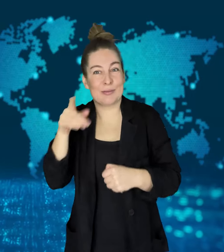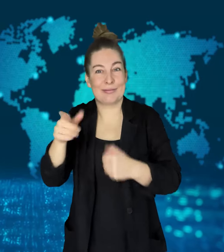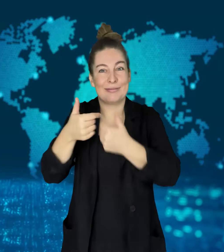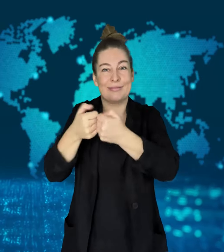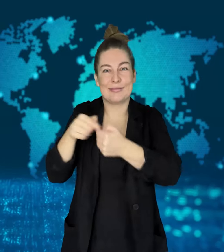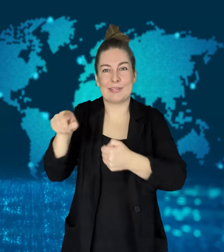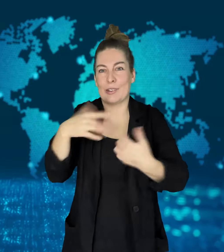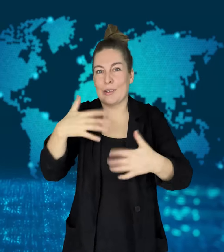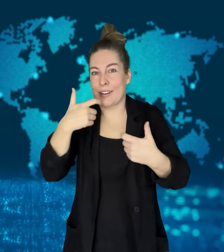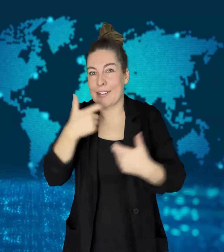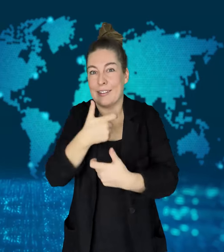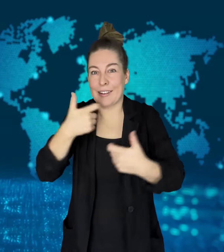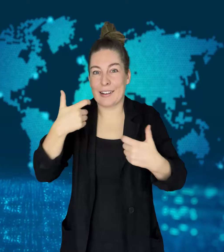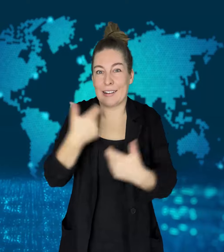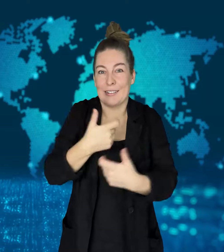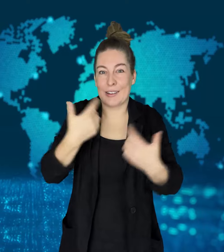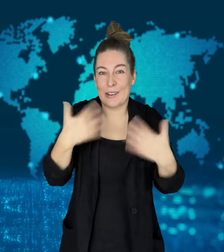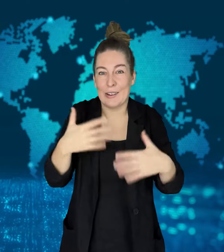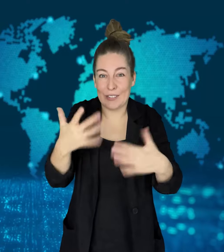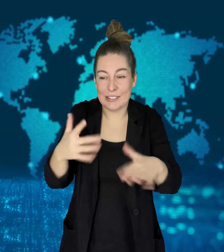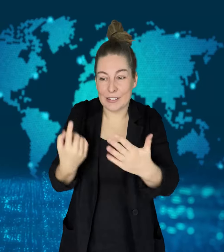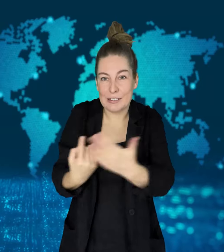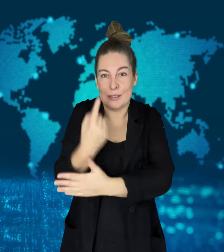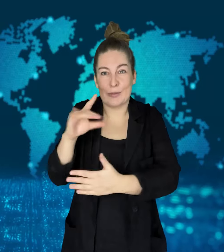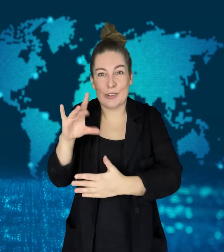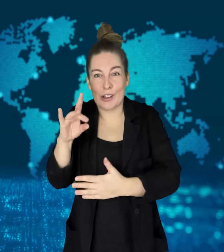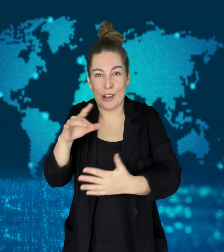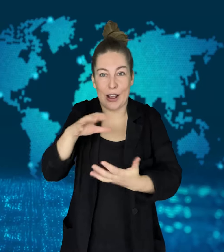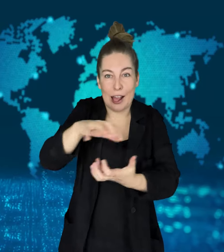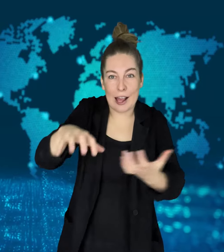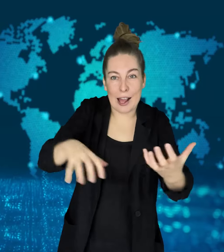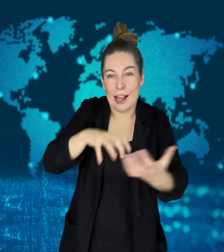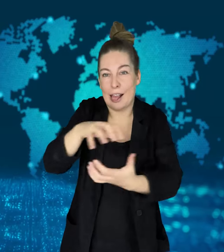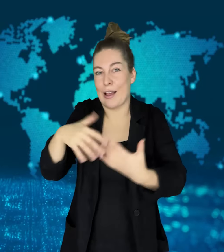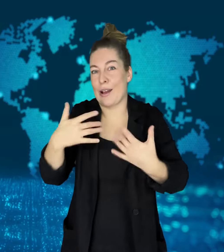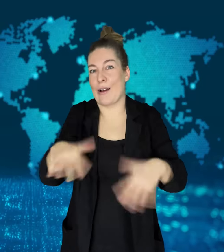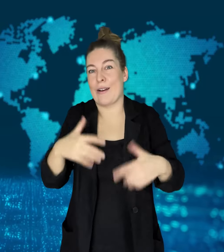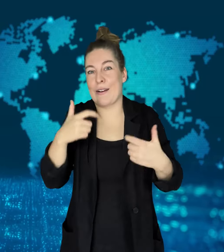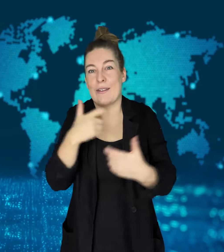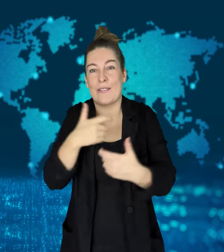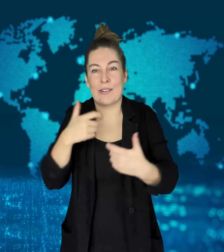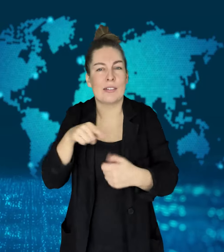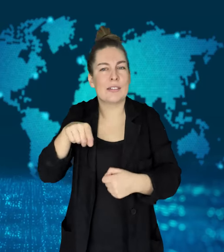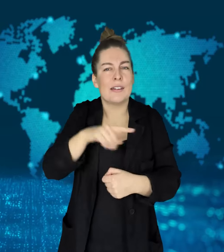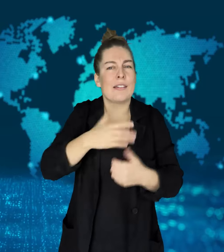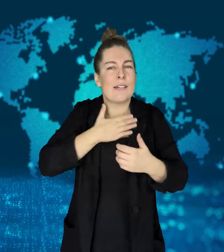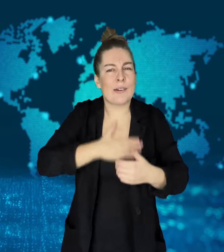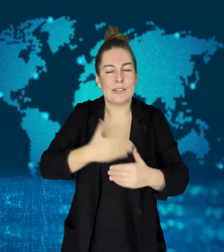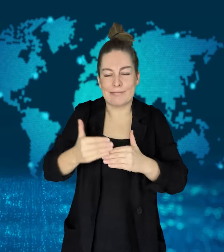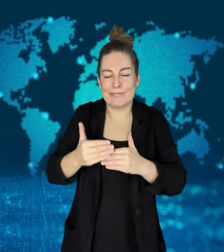Their next project had been to build a new fence but it is now on